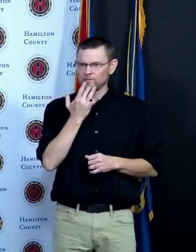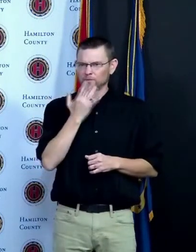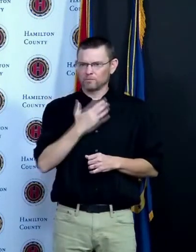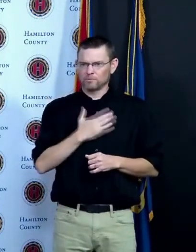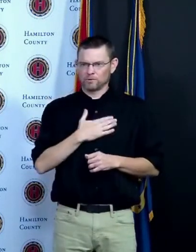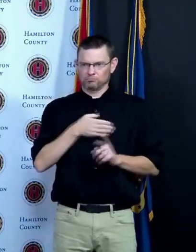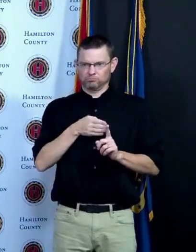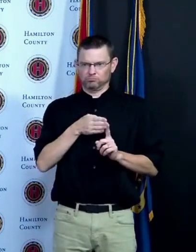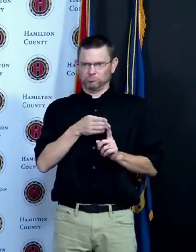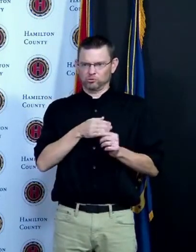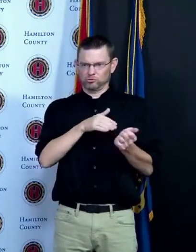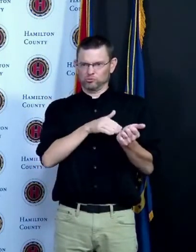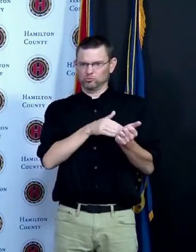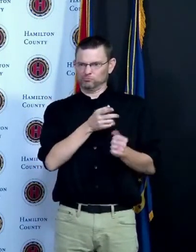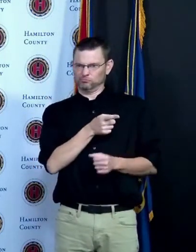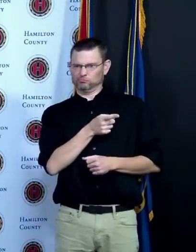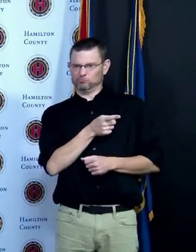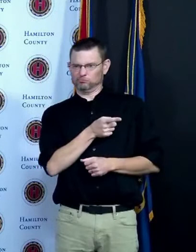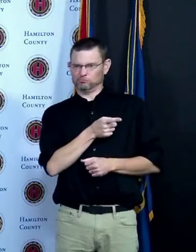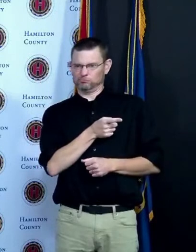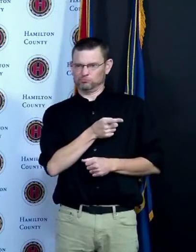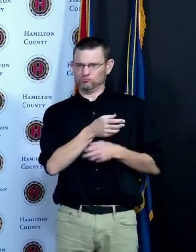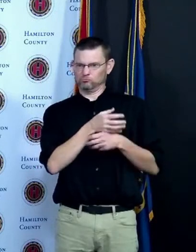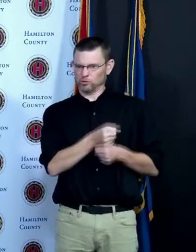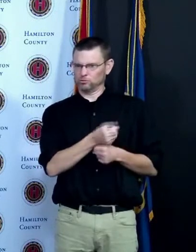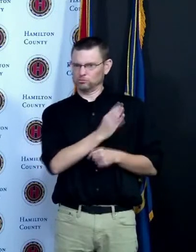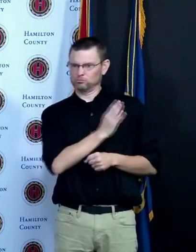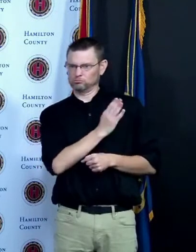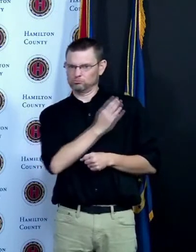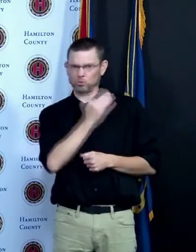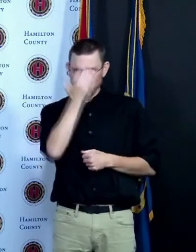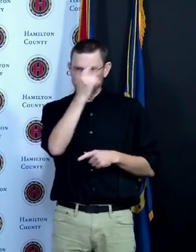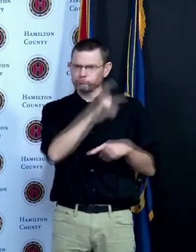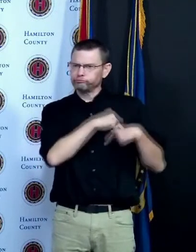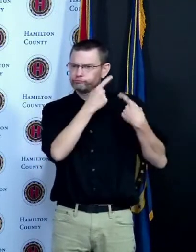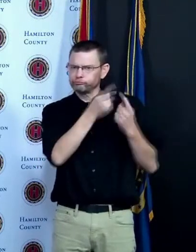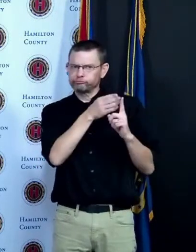so that is also happening addition to all the pharmacies that that Greg just referred to so